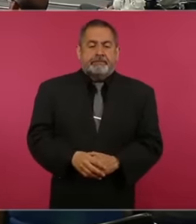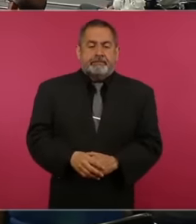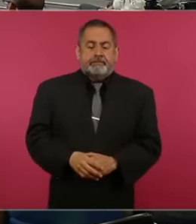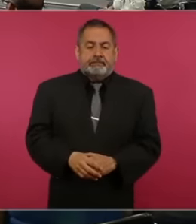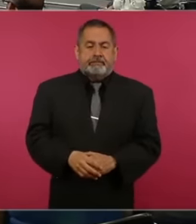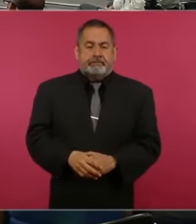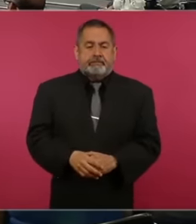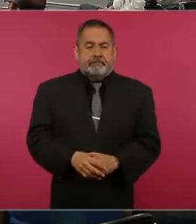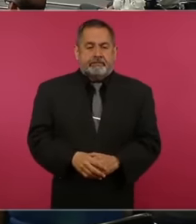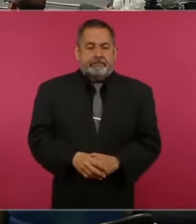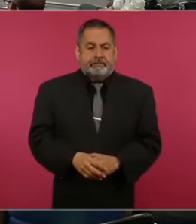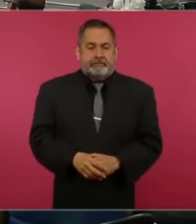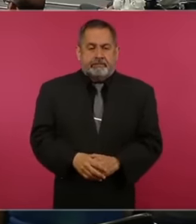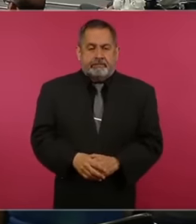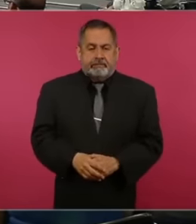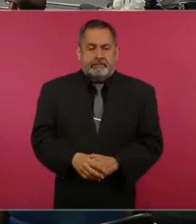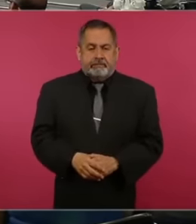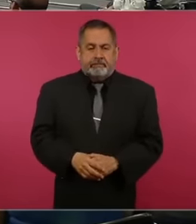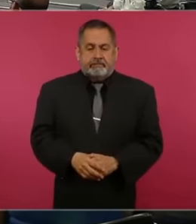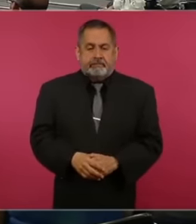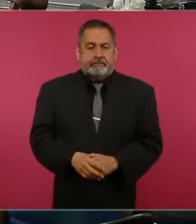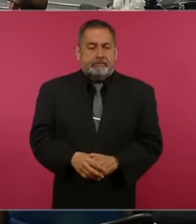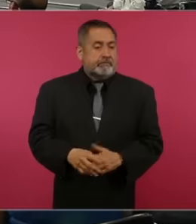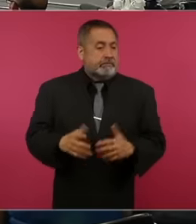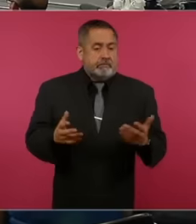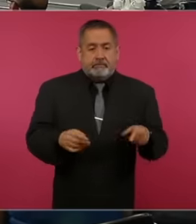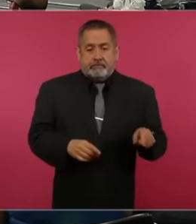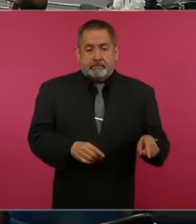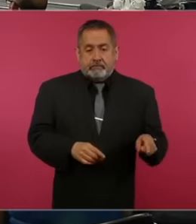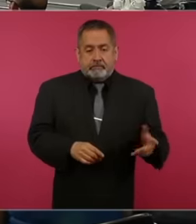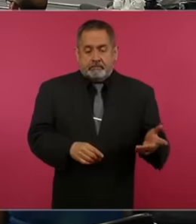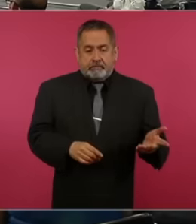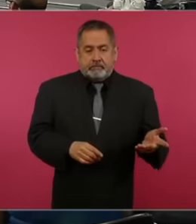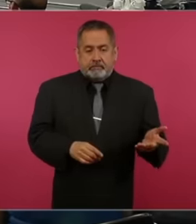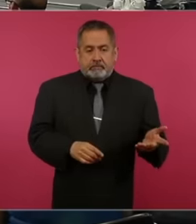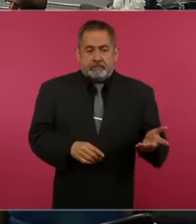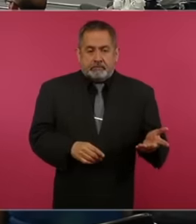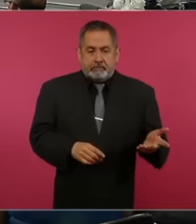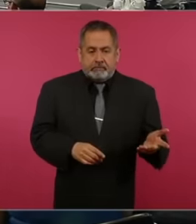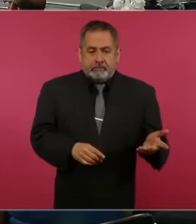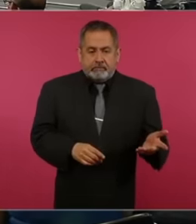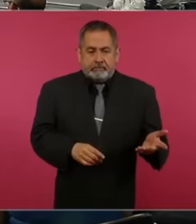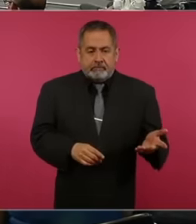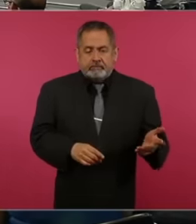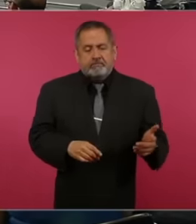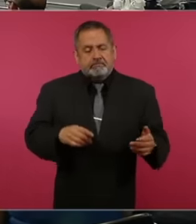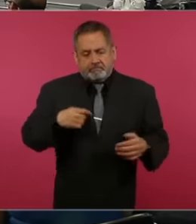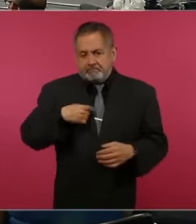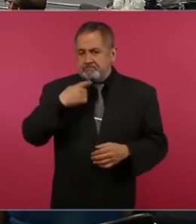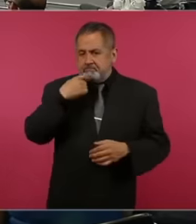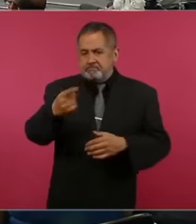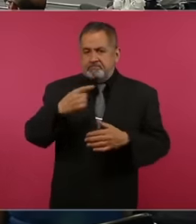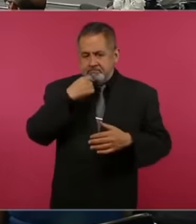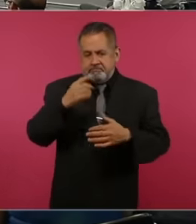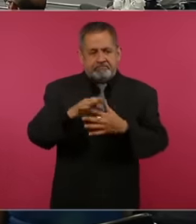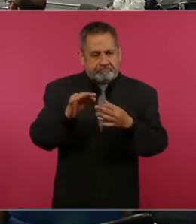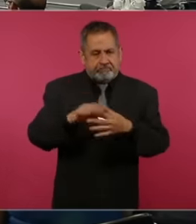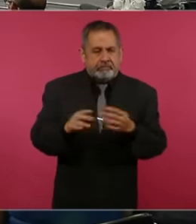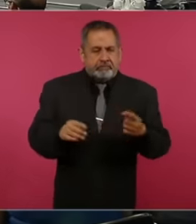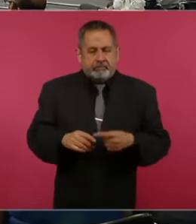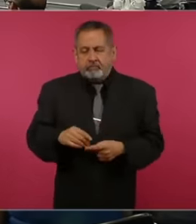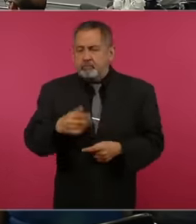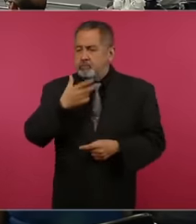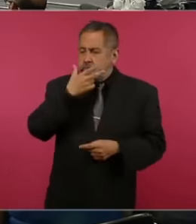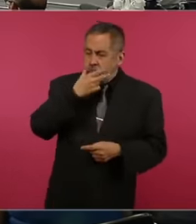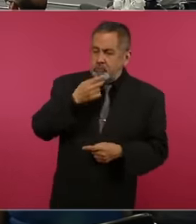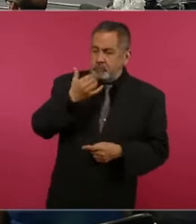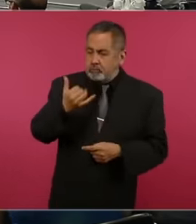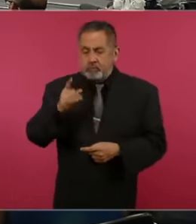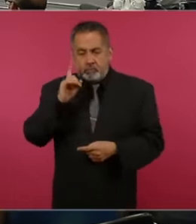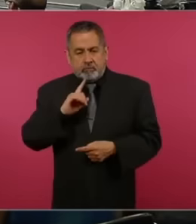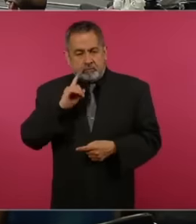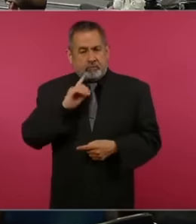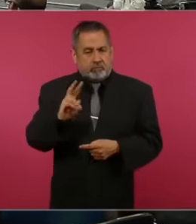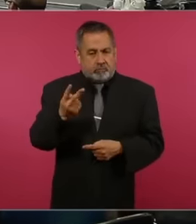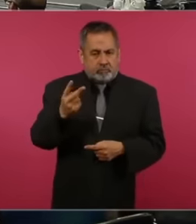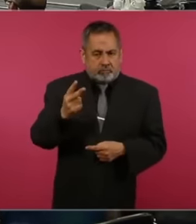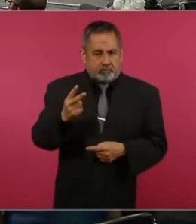, so here people I always talk about men and women, well, we are products of